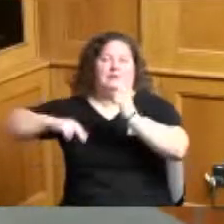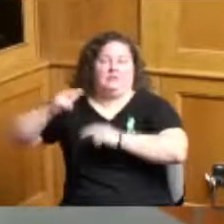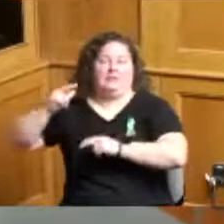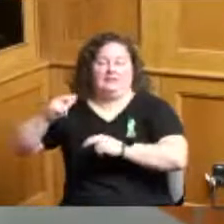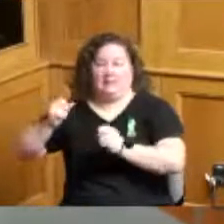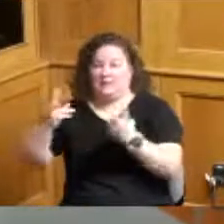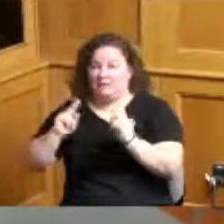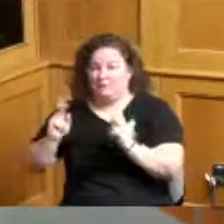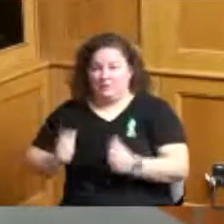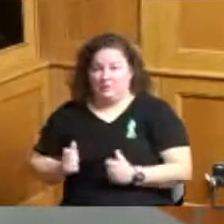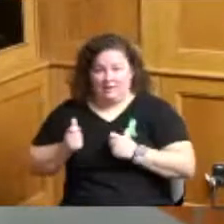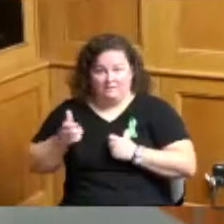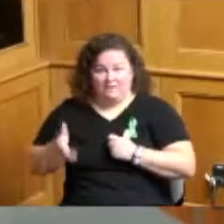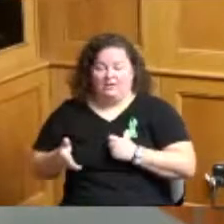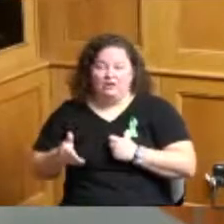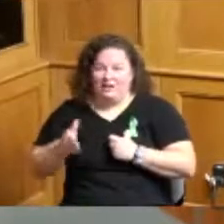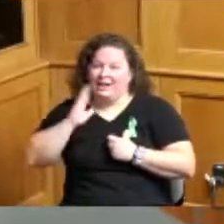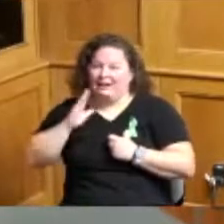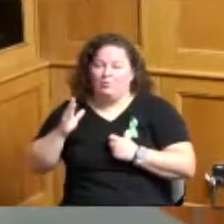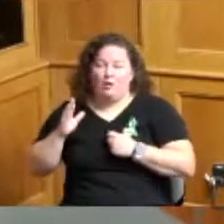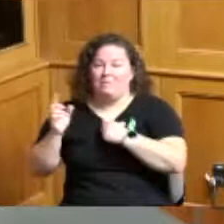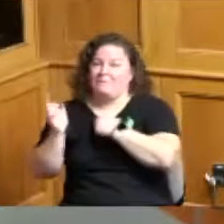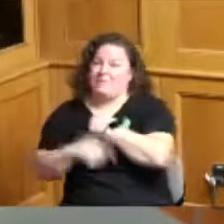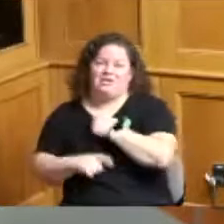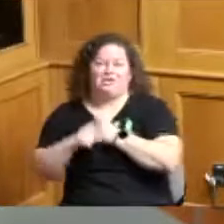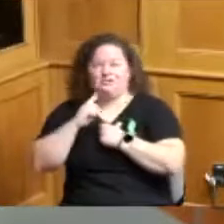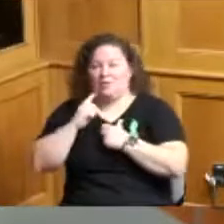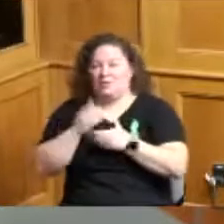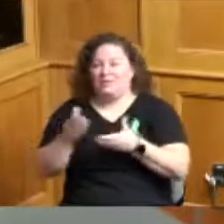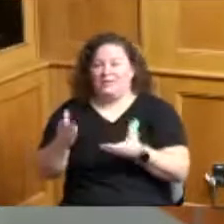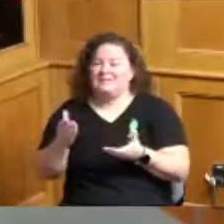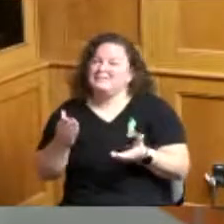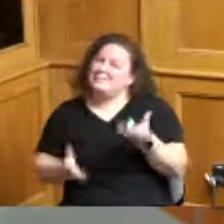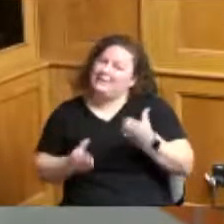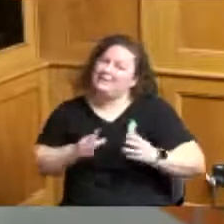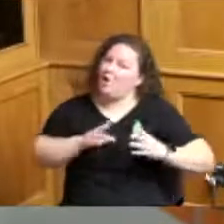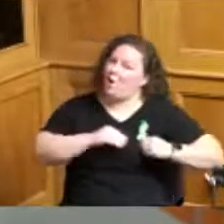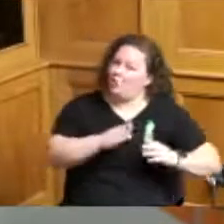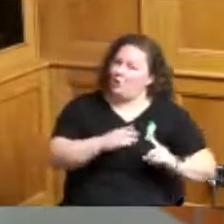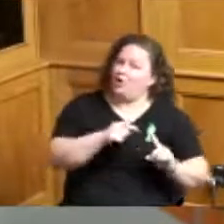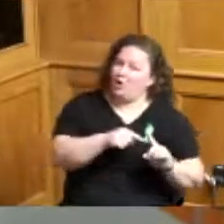you know punished for actions that that may be more attributable to the owner certainly